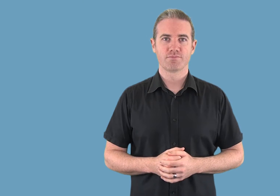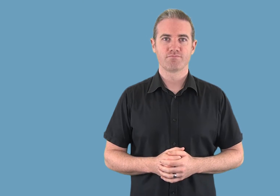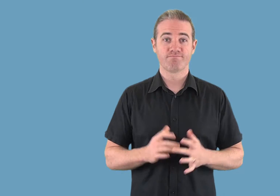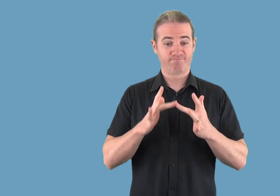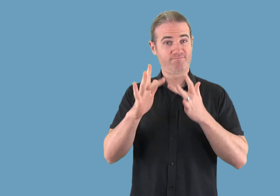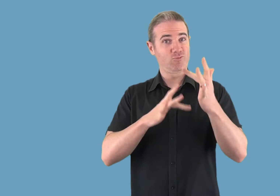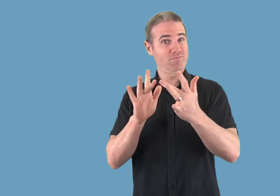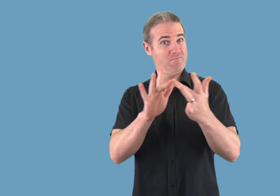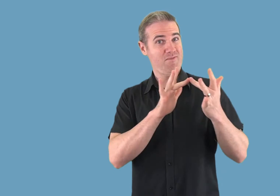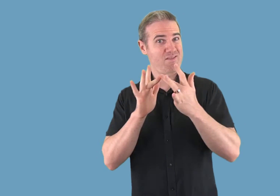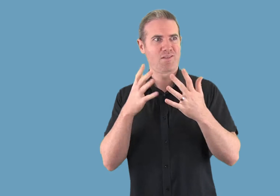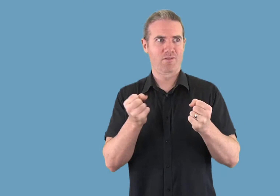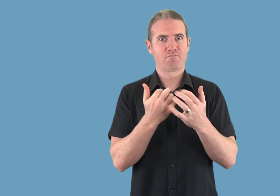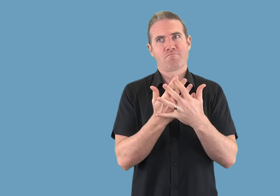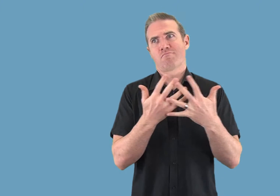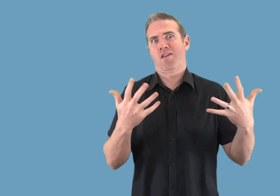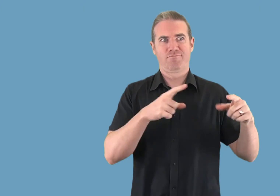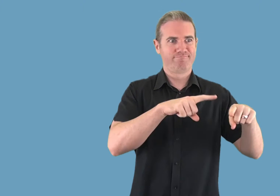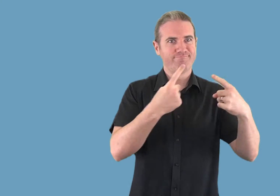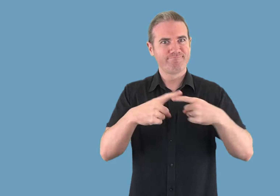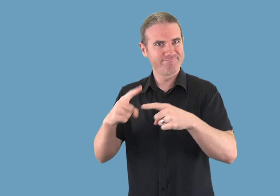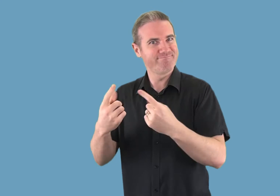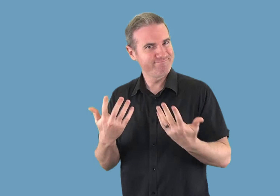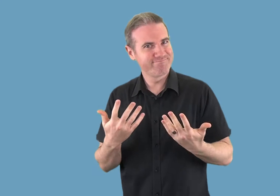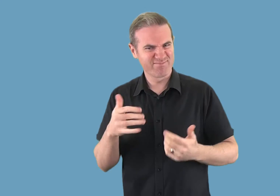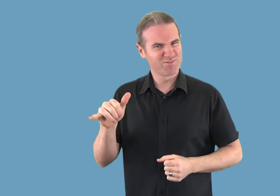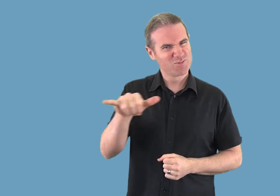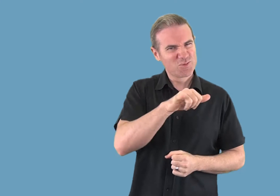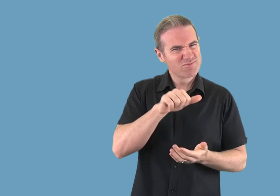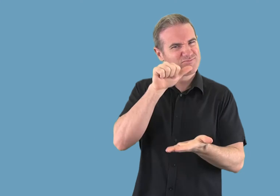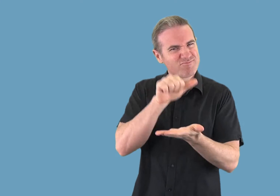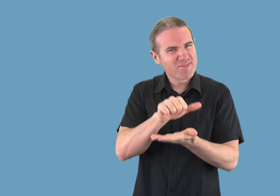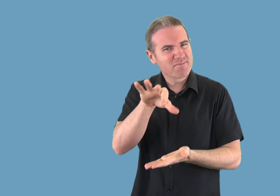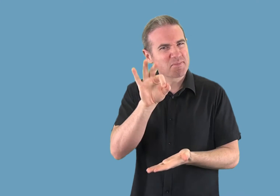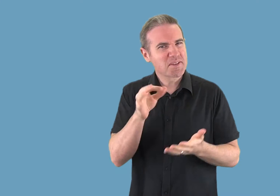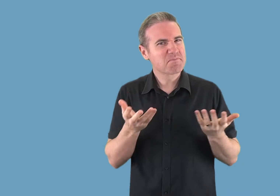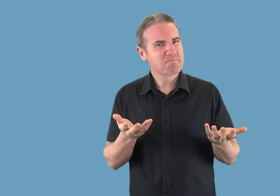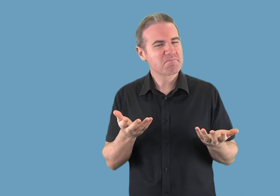With so many different social media platforms to choose